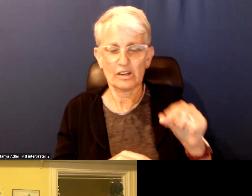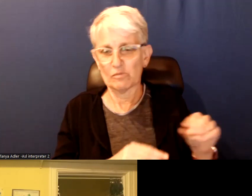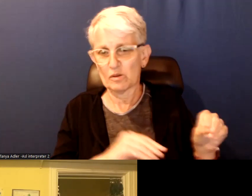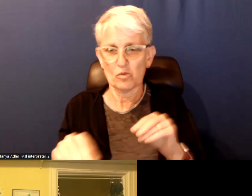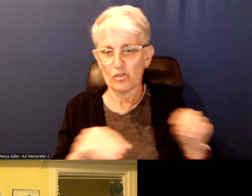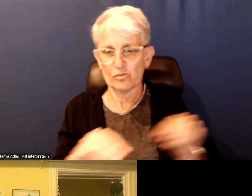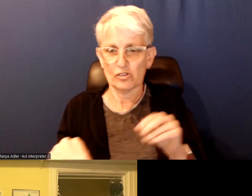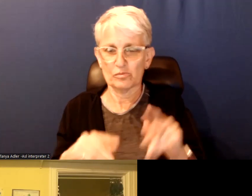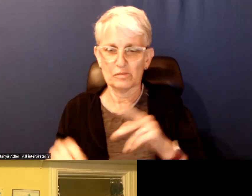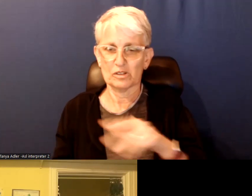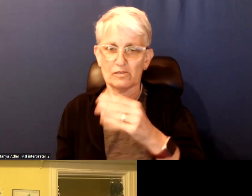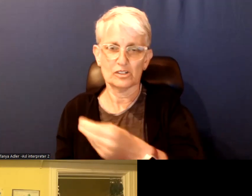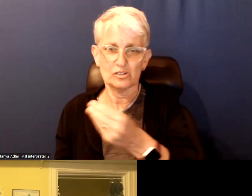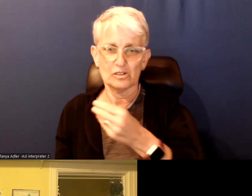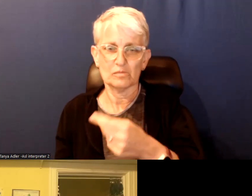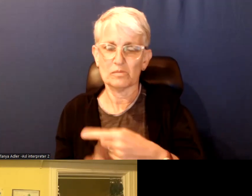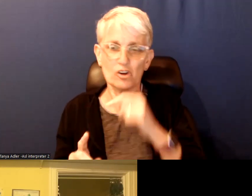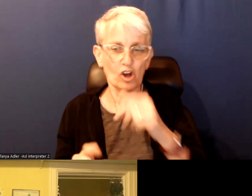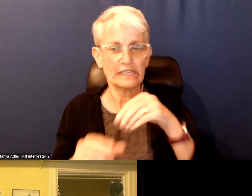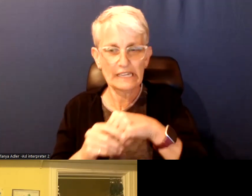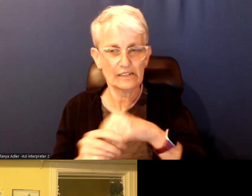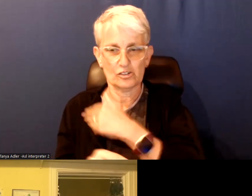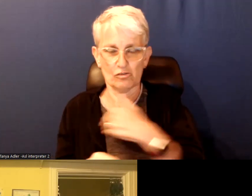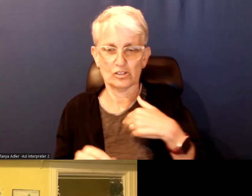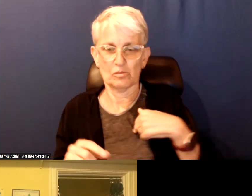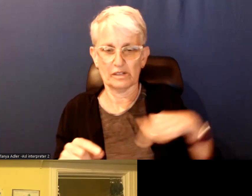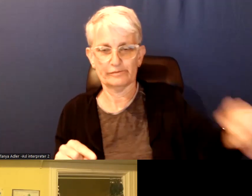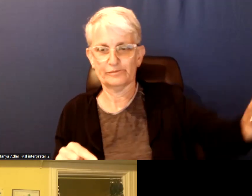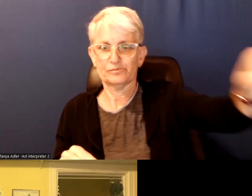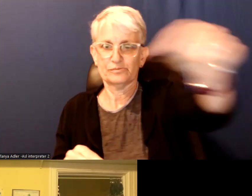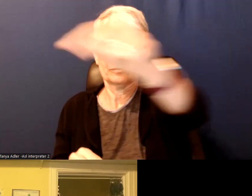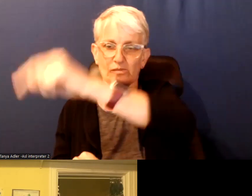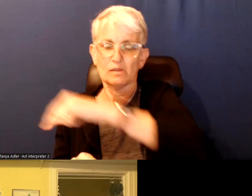But outside of the greater Toronto area but people come where there are resources.